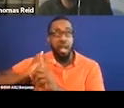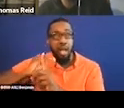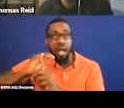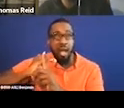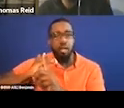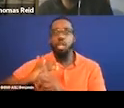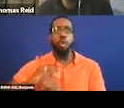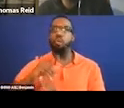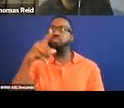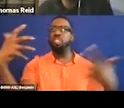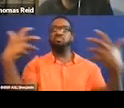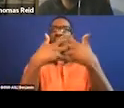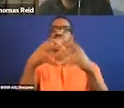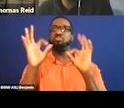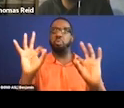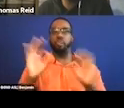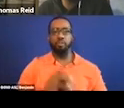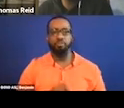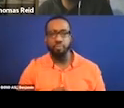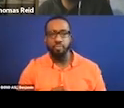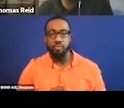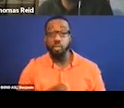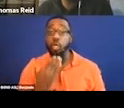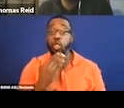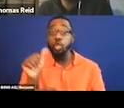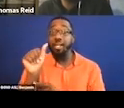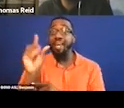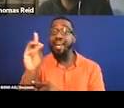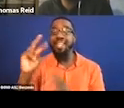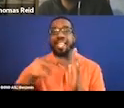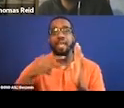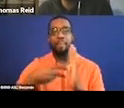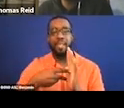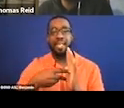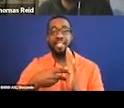Good audio description should never step on the dialogue.